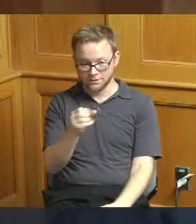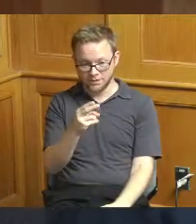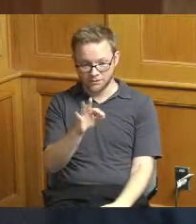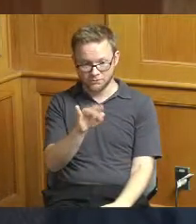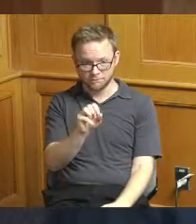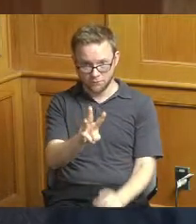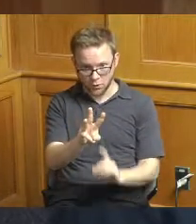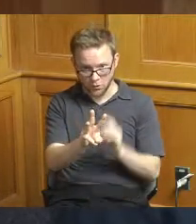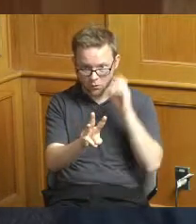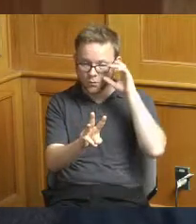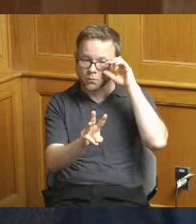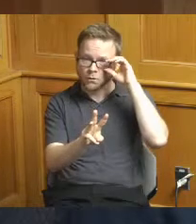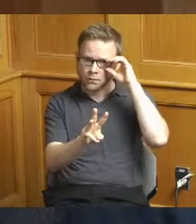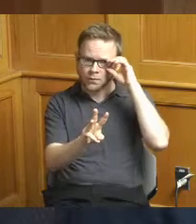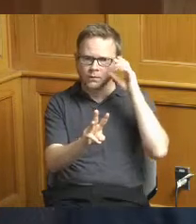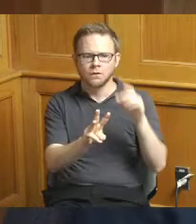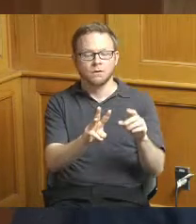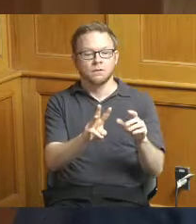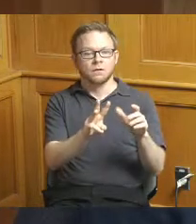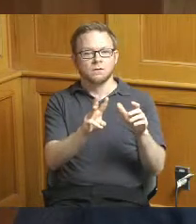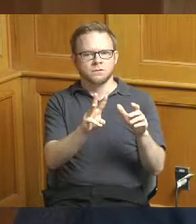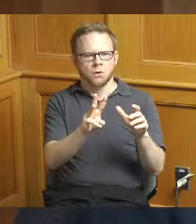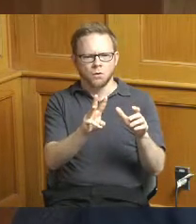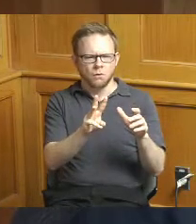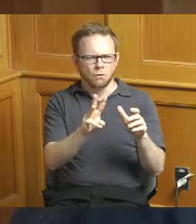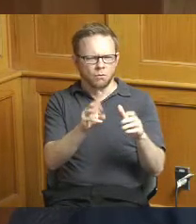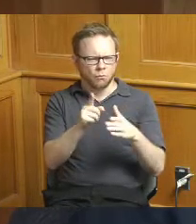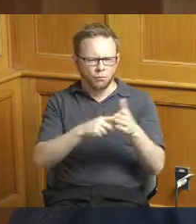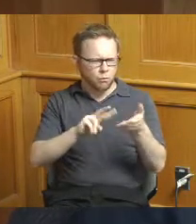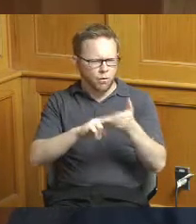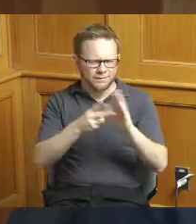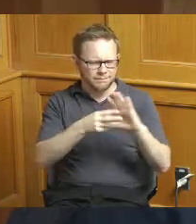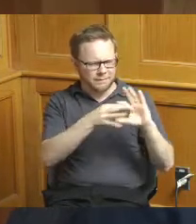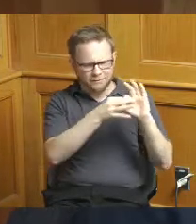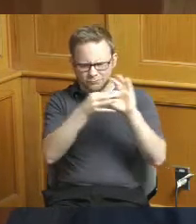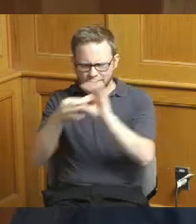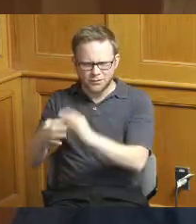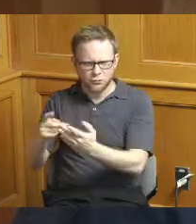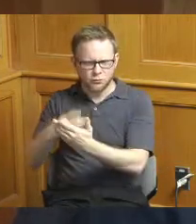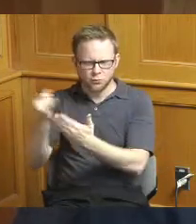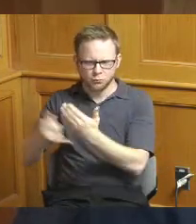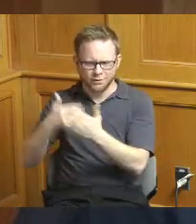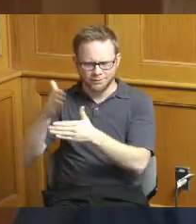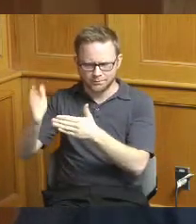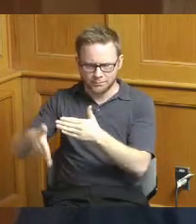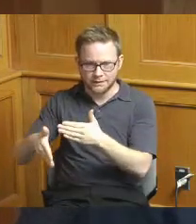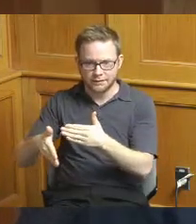anticipate by way of projects completed for what I'm getting at is that we've been running behind